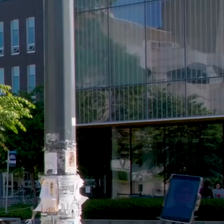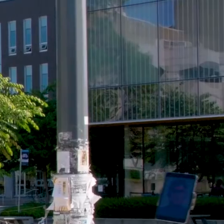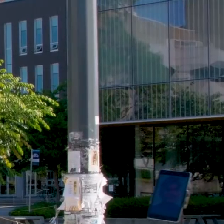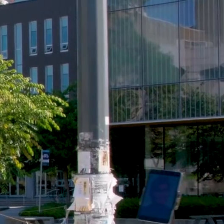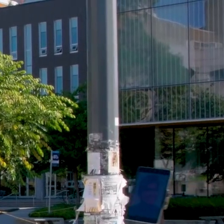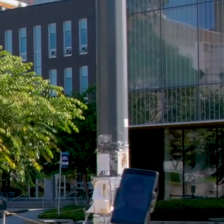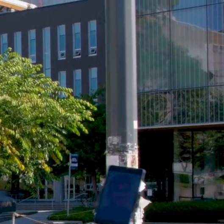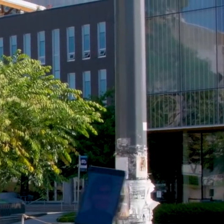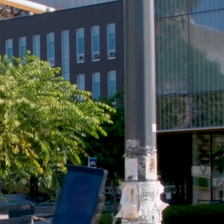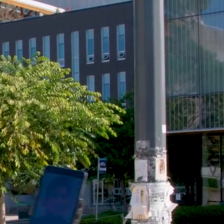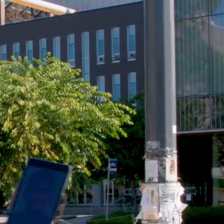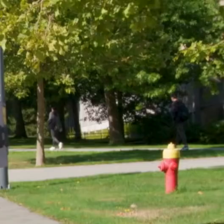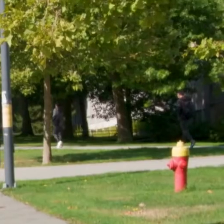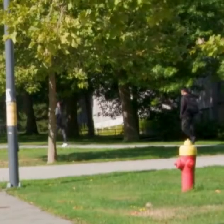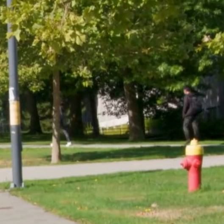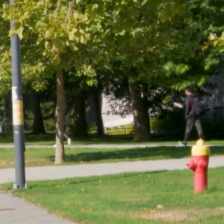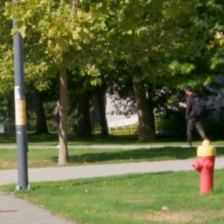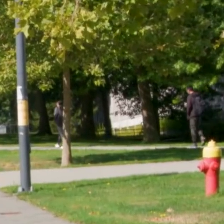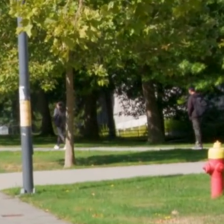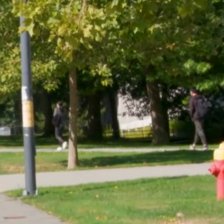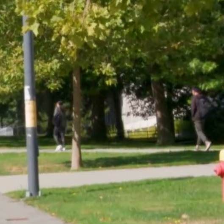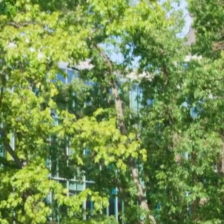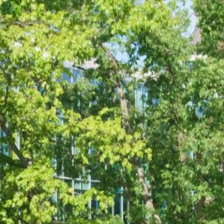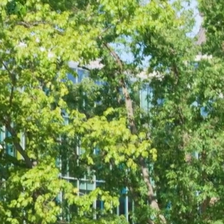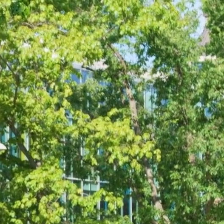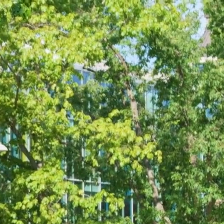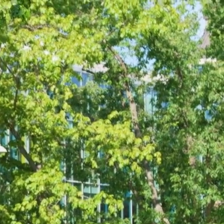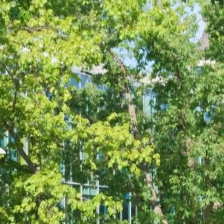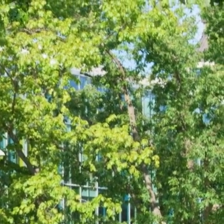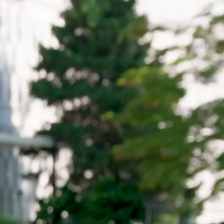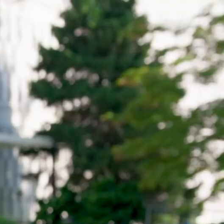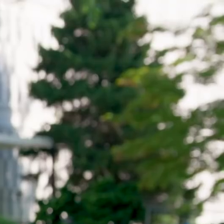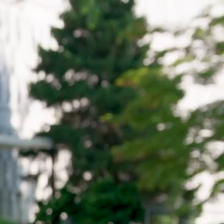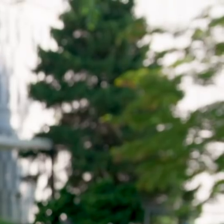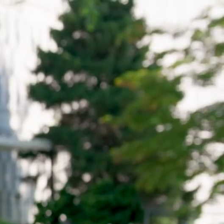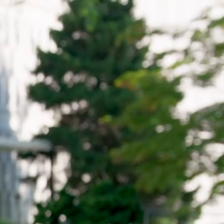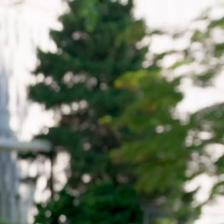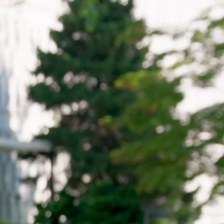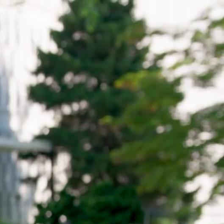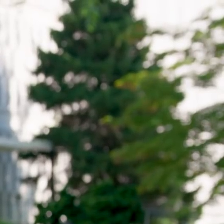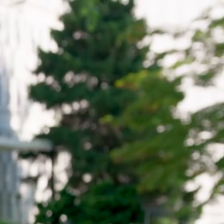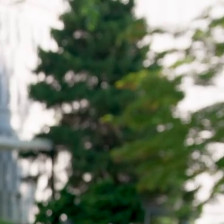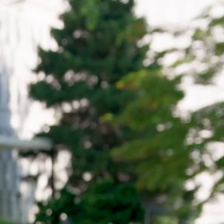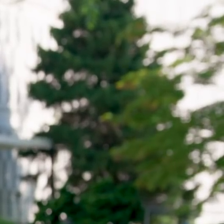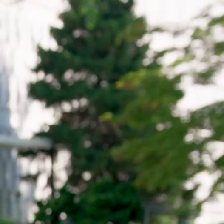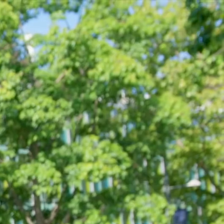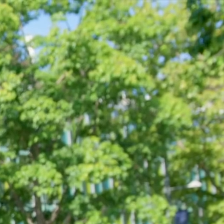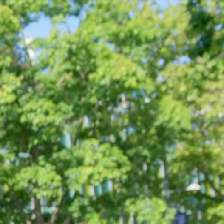My classes may be online for now, but when I heard that the Pep Rally was being held virtually,